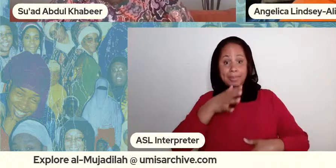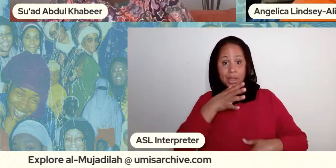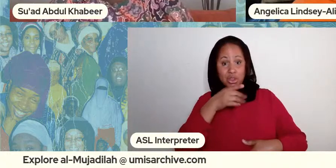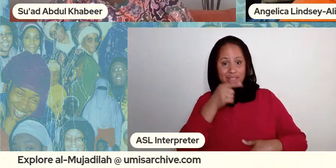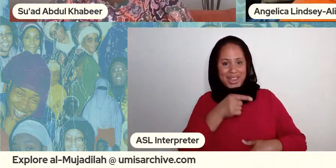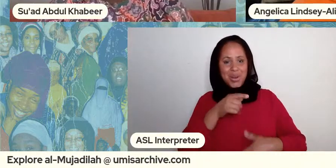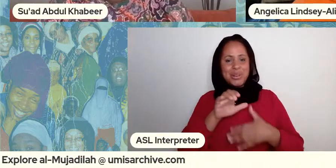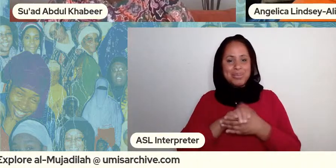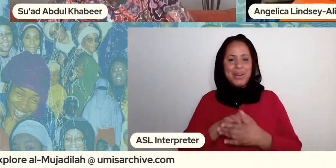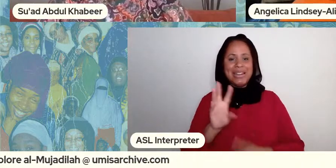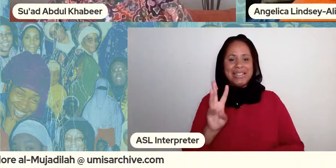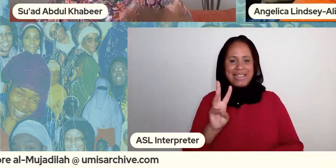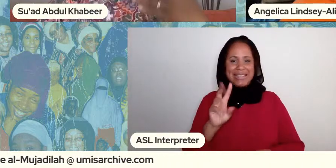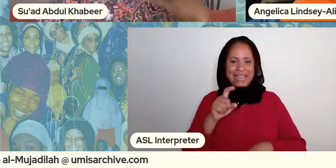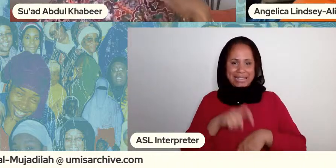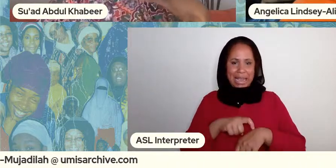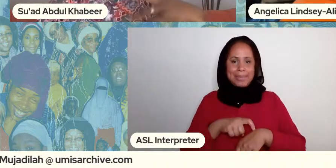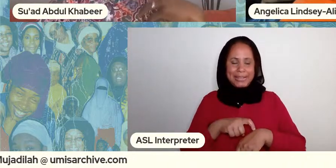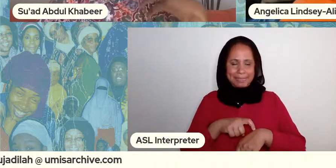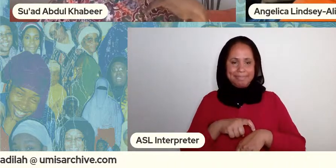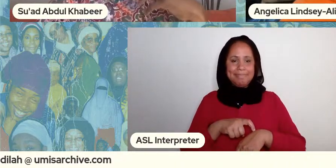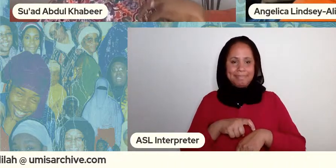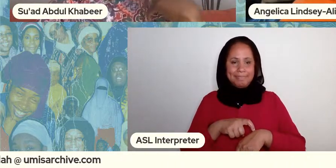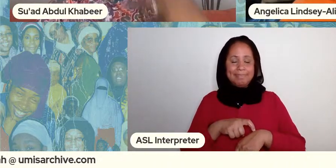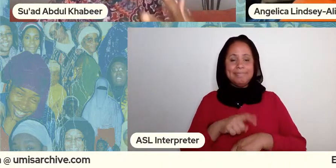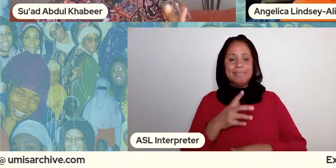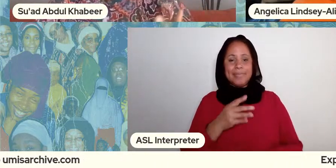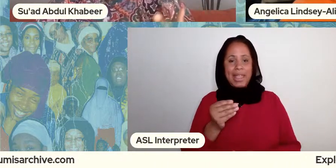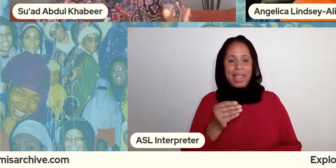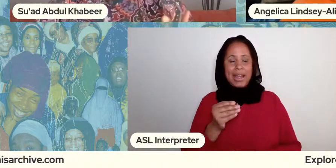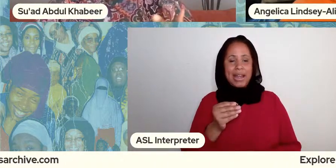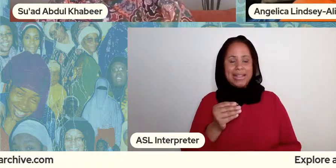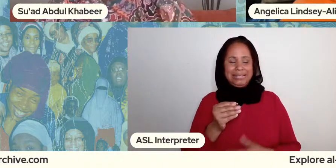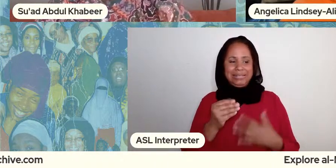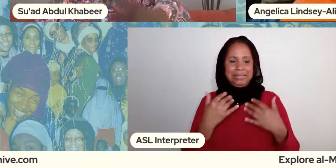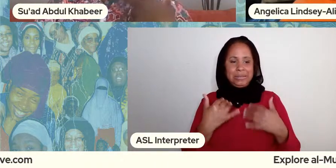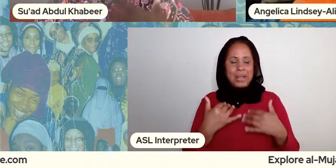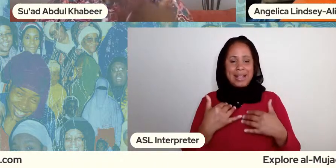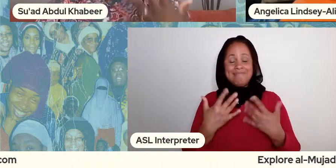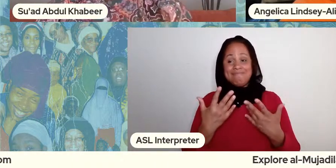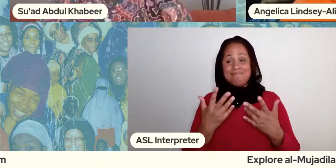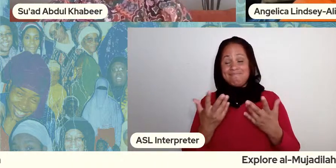times and so it's like and i and you talk about shame and things like that right like i i imagine